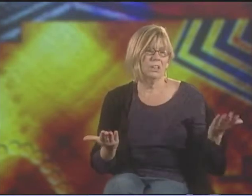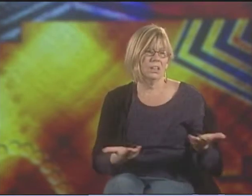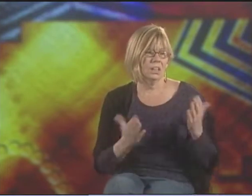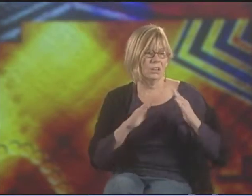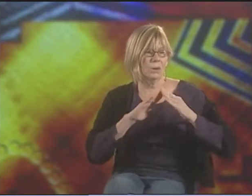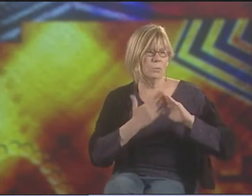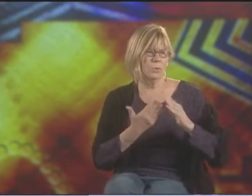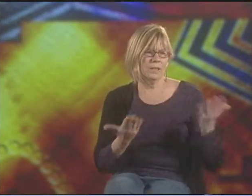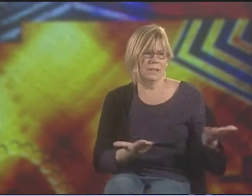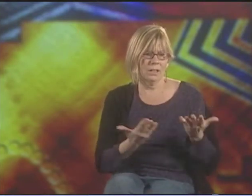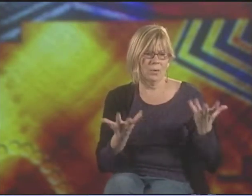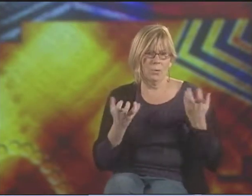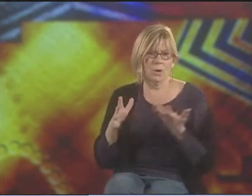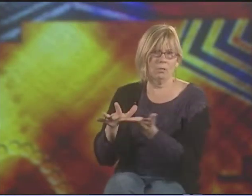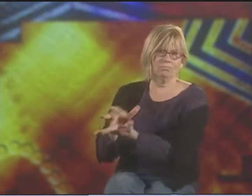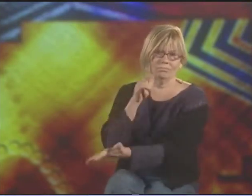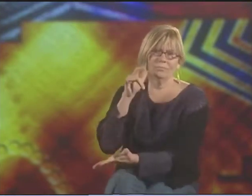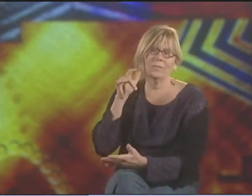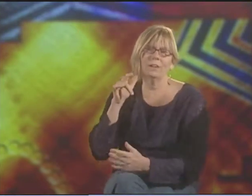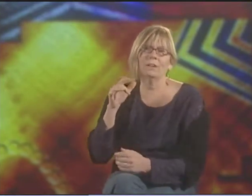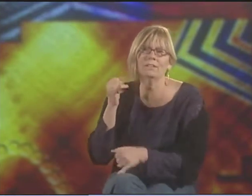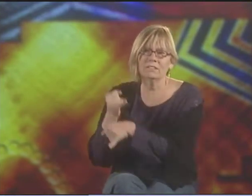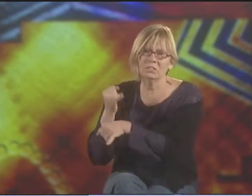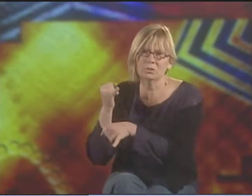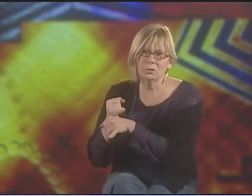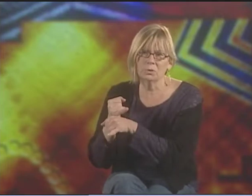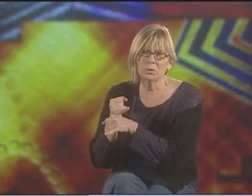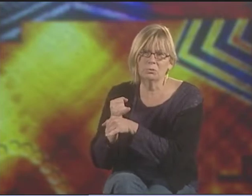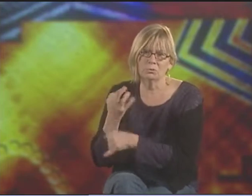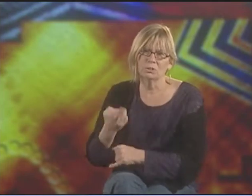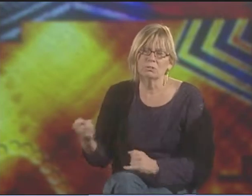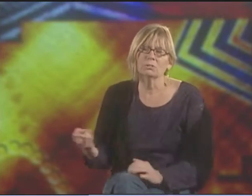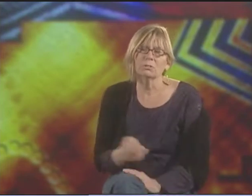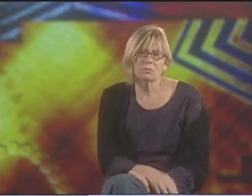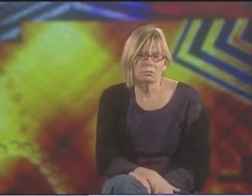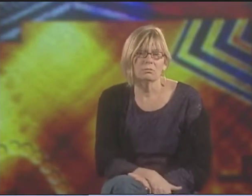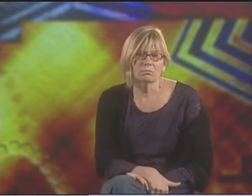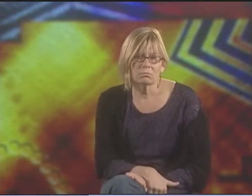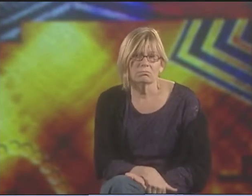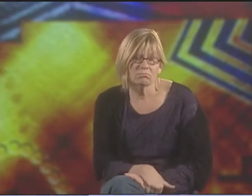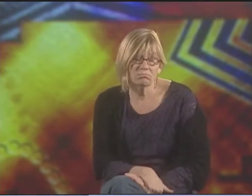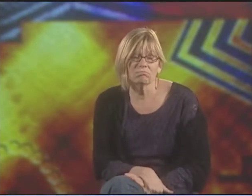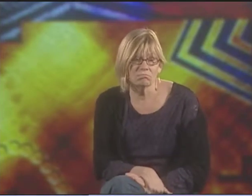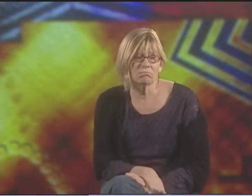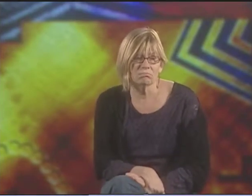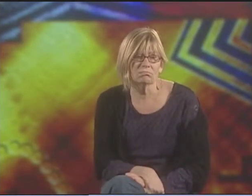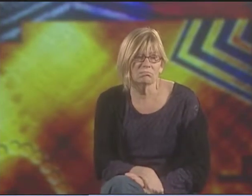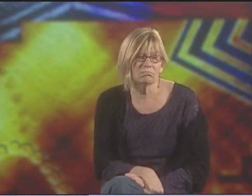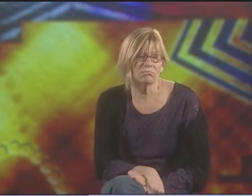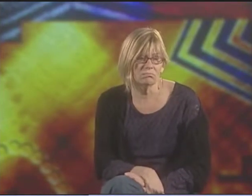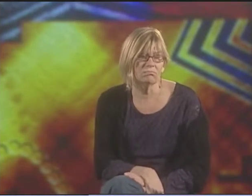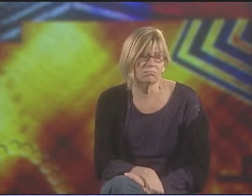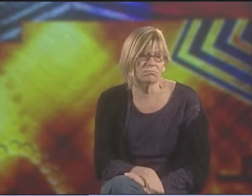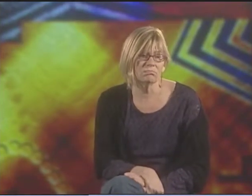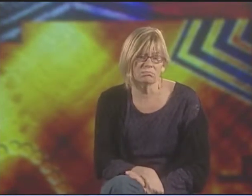YEAH, THE COMMUNITY'S HERE, AND... THEY COULD TAKE ADVANTAGE OF HAVING THE EQUIPMENT HERE